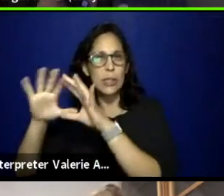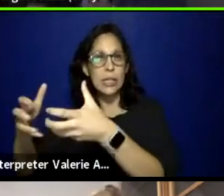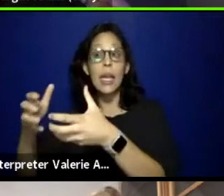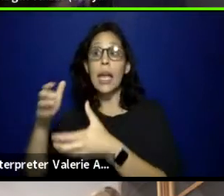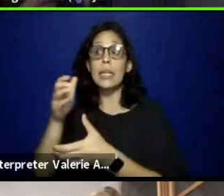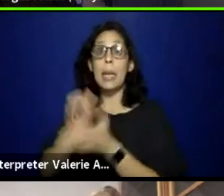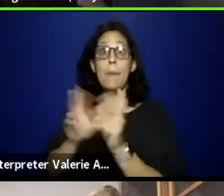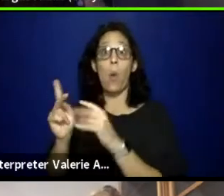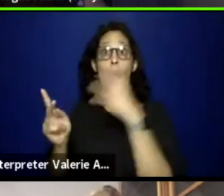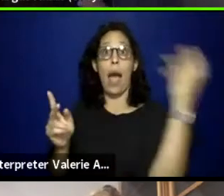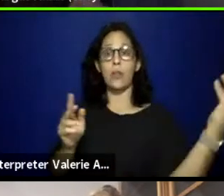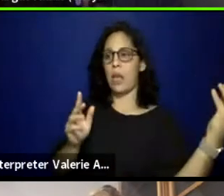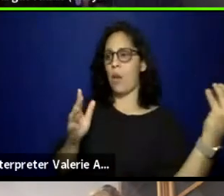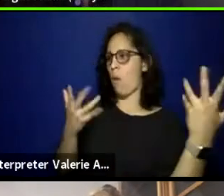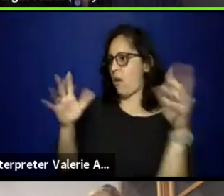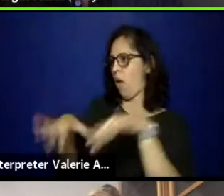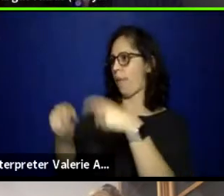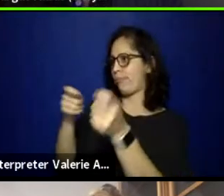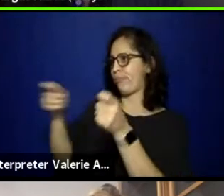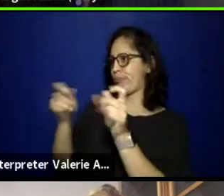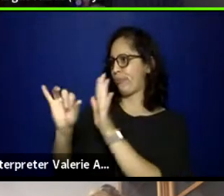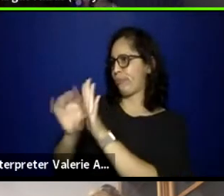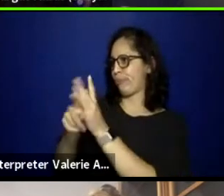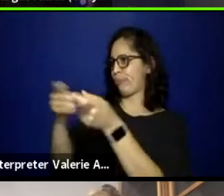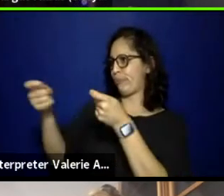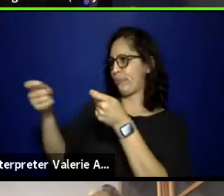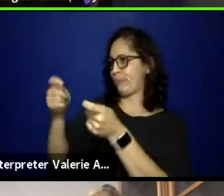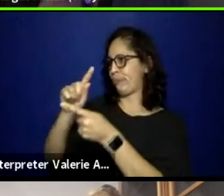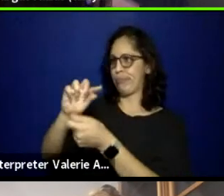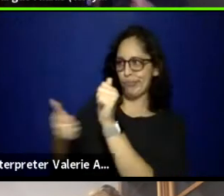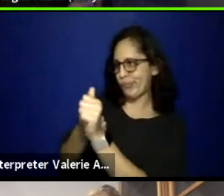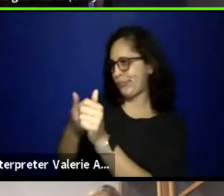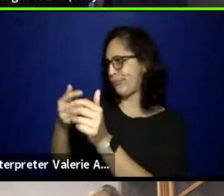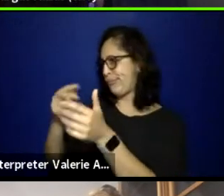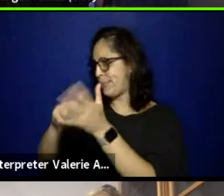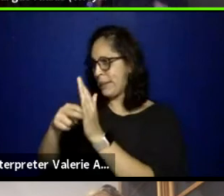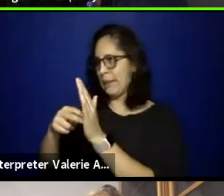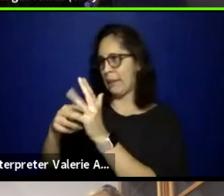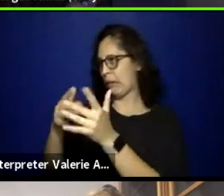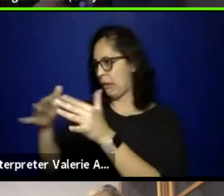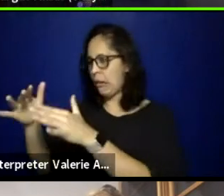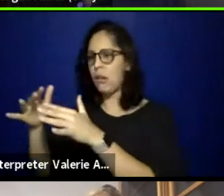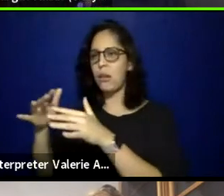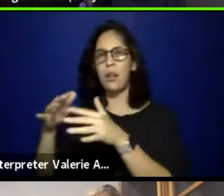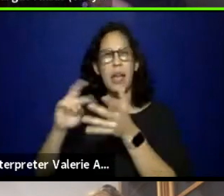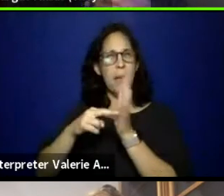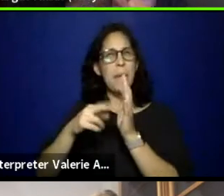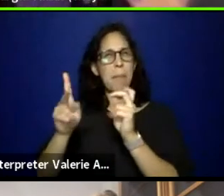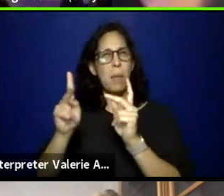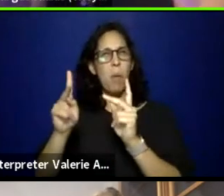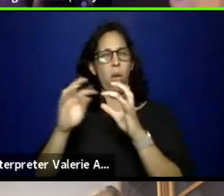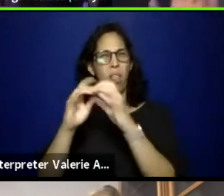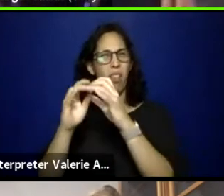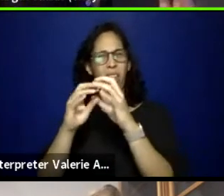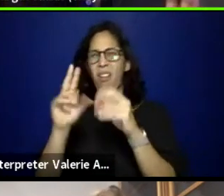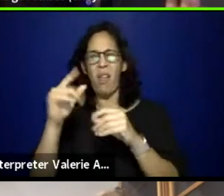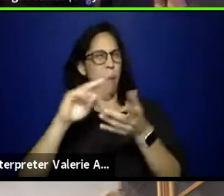What does it mean to be Latine? And then people will then fight over the terminology of Latinx and Latine, and the beautiful,